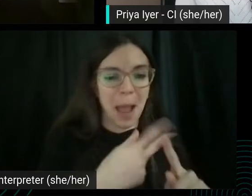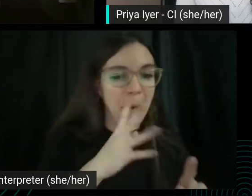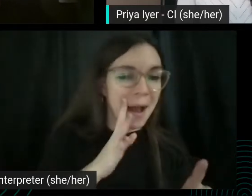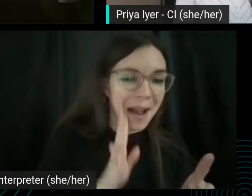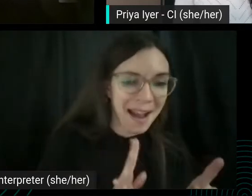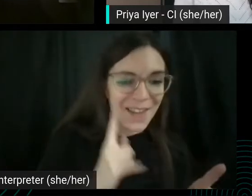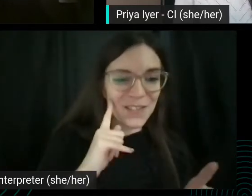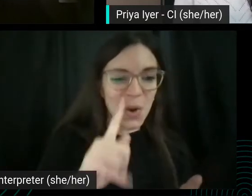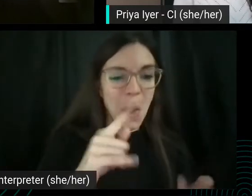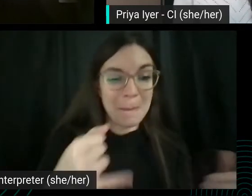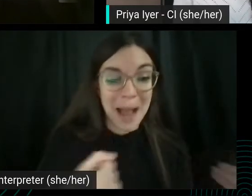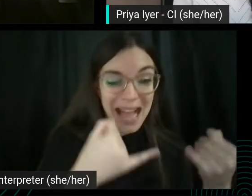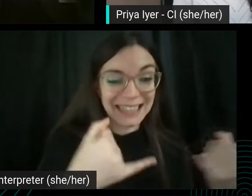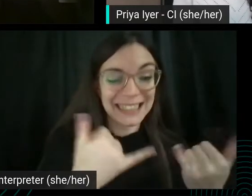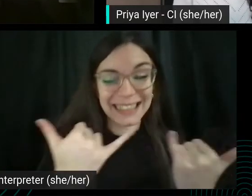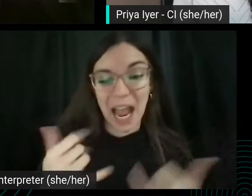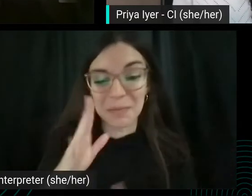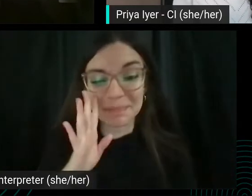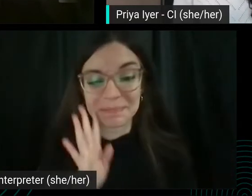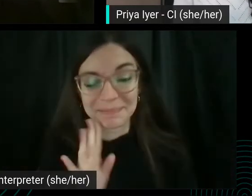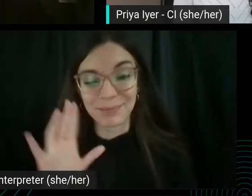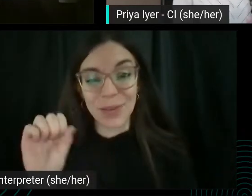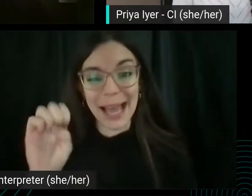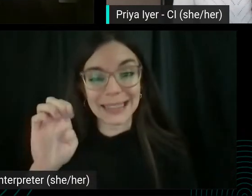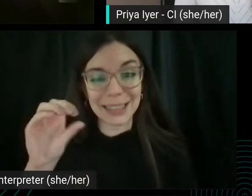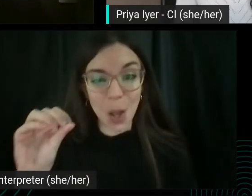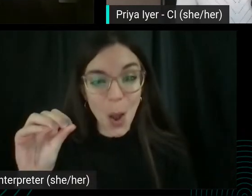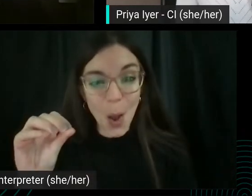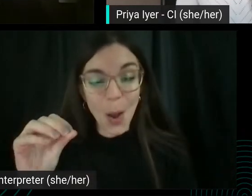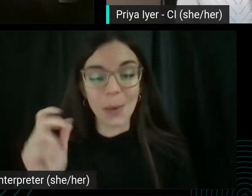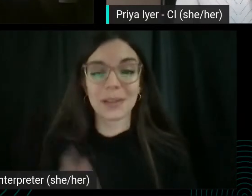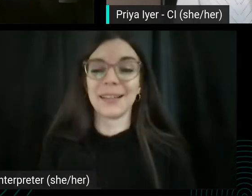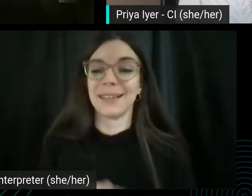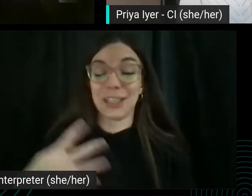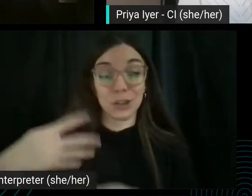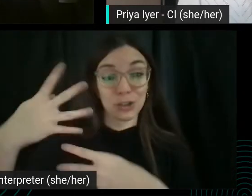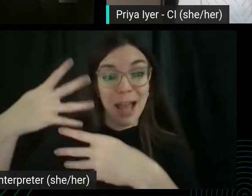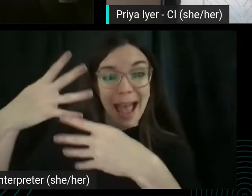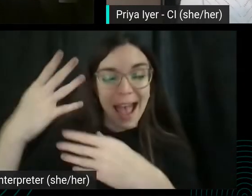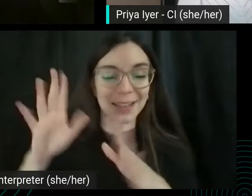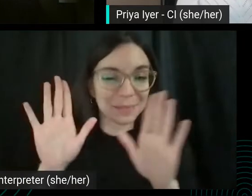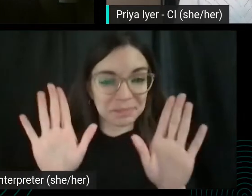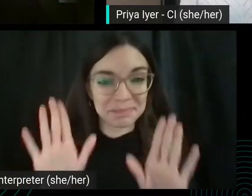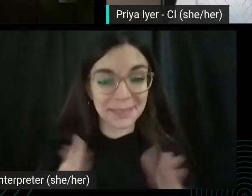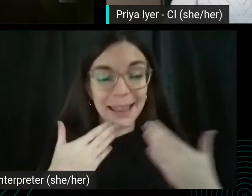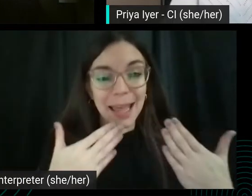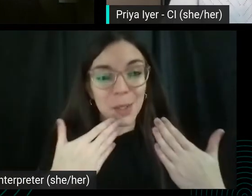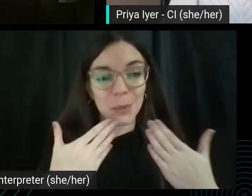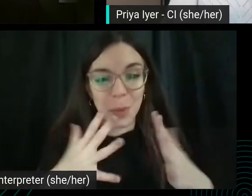People want you to have your own show in the chat. It's blowing up. It's great. So thank you. Thank you so much. I was so strong.